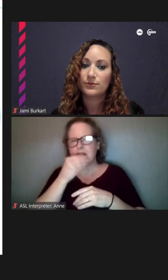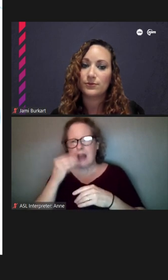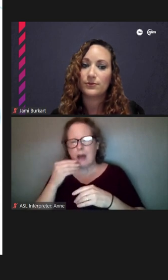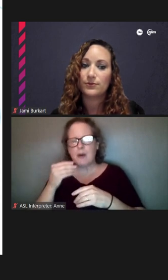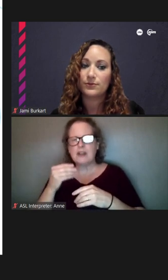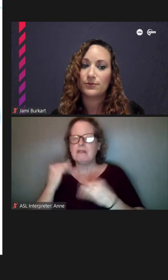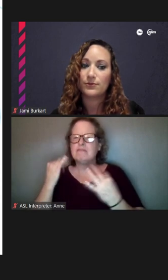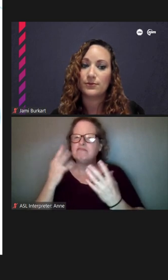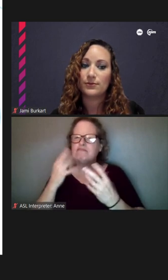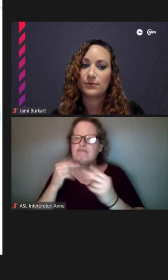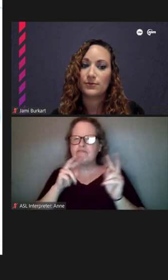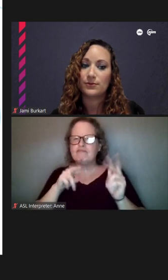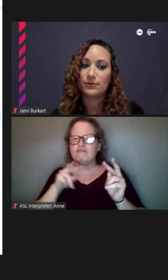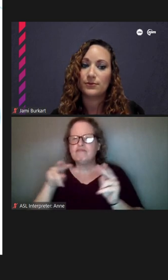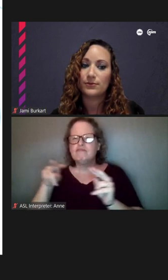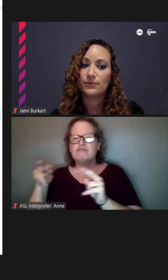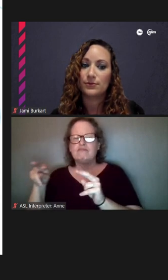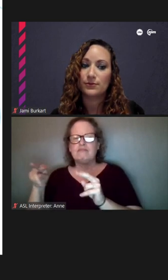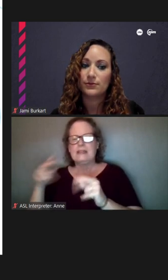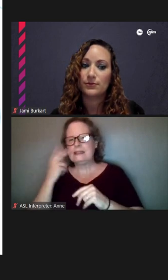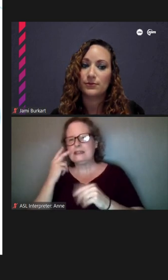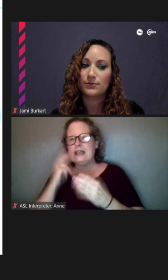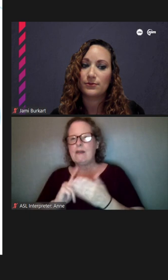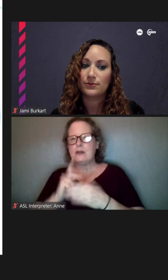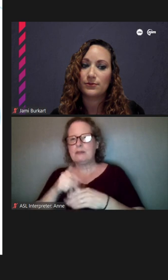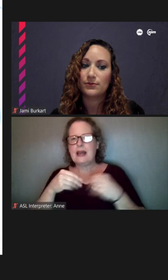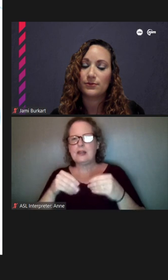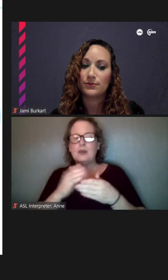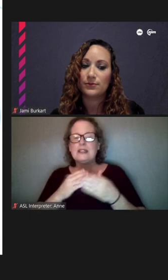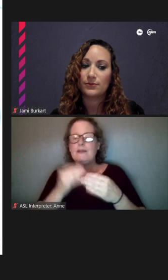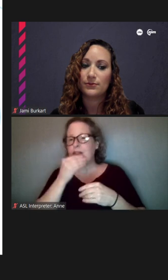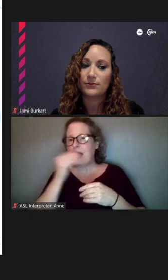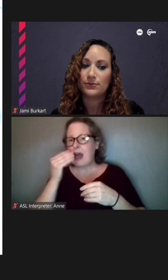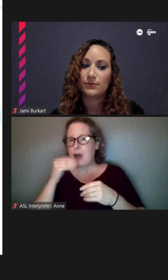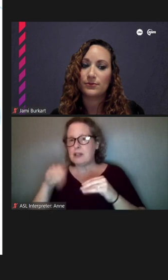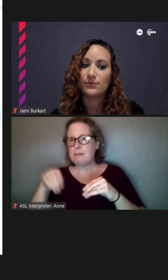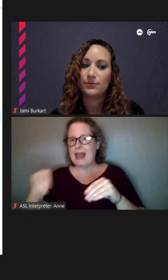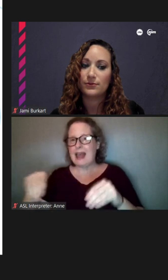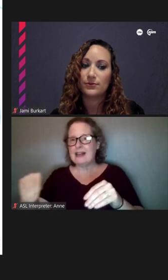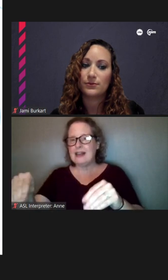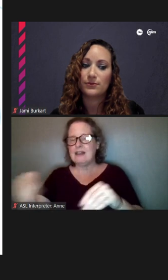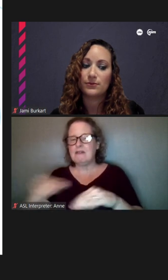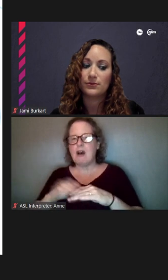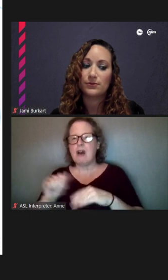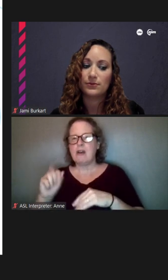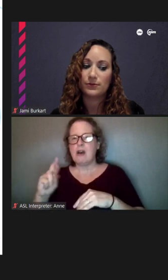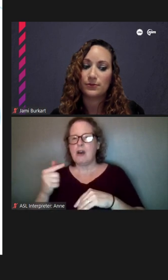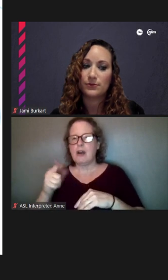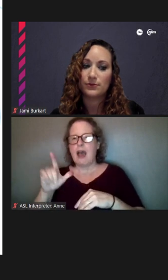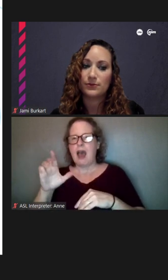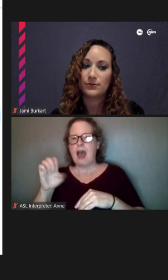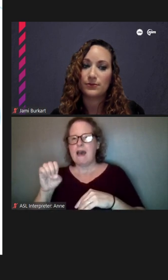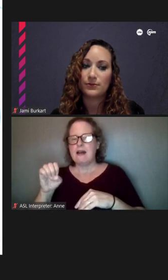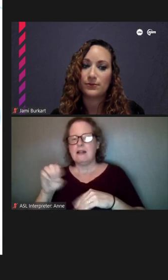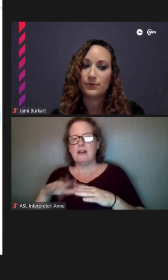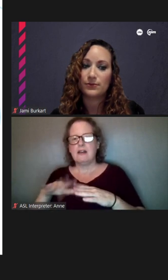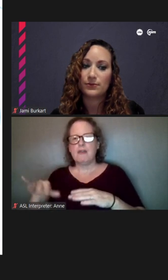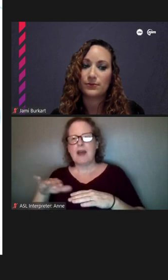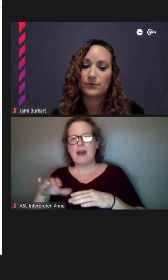seeing the plant stores, and there's some flowers planted along Argyle, some around Salon M, the